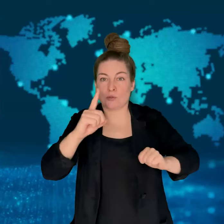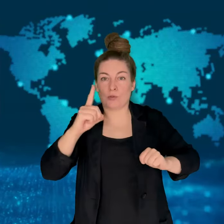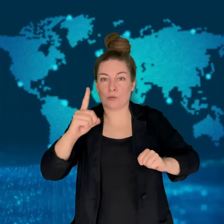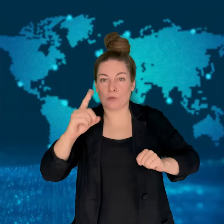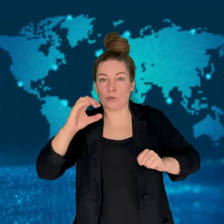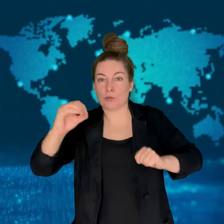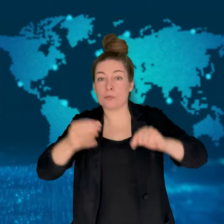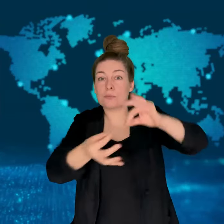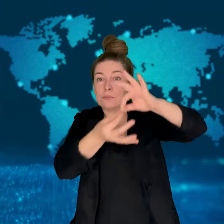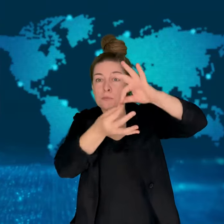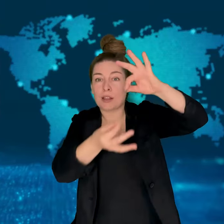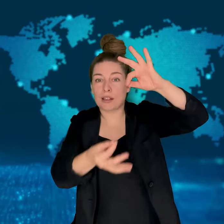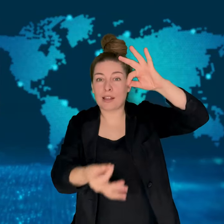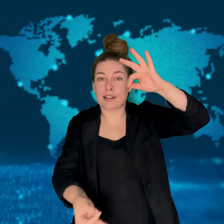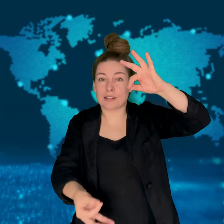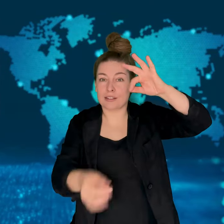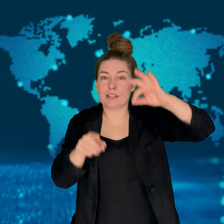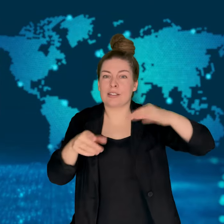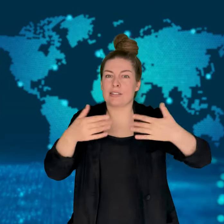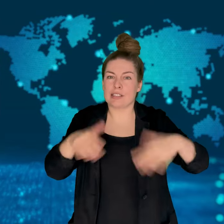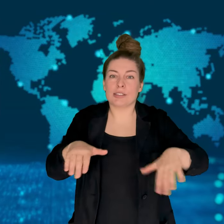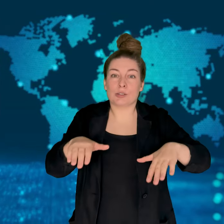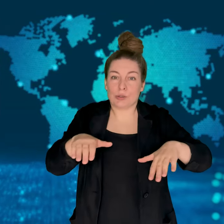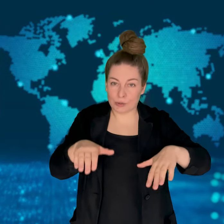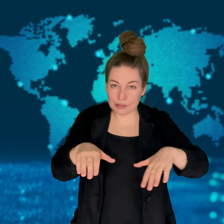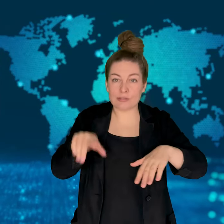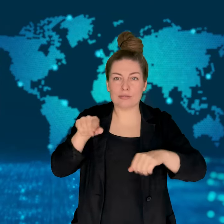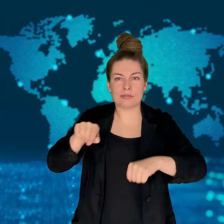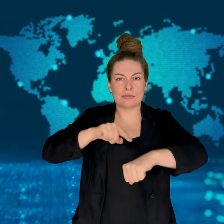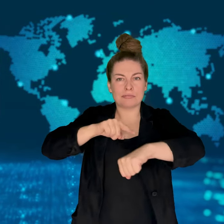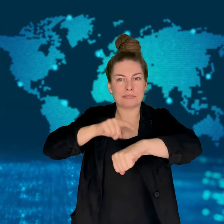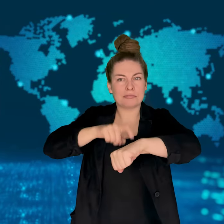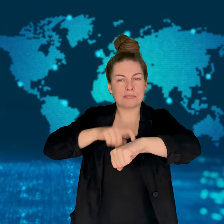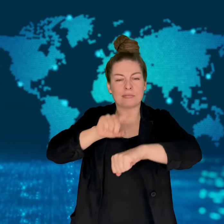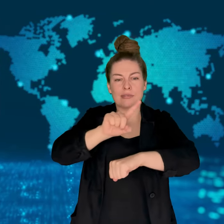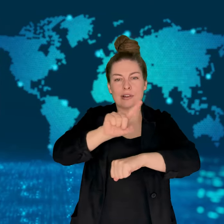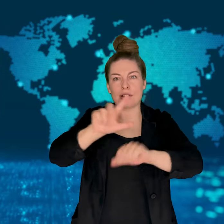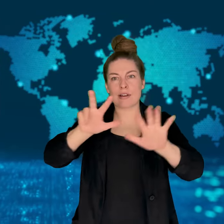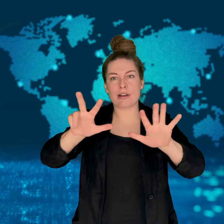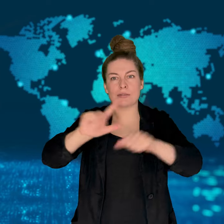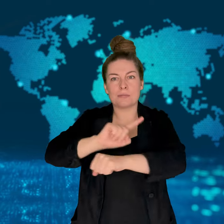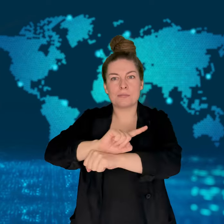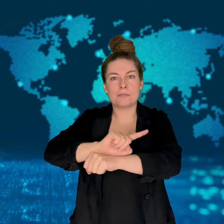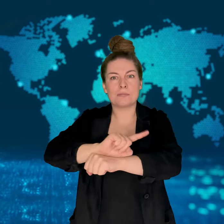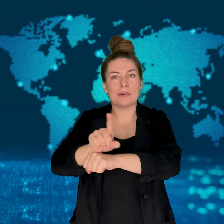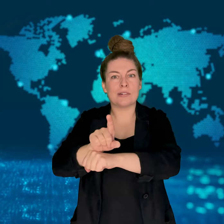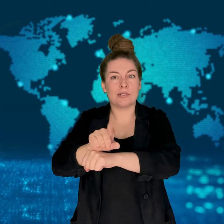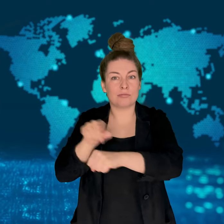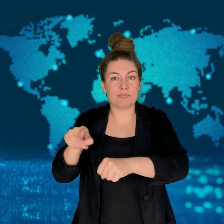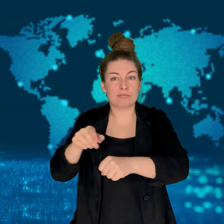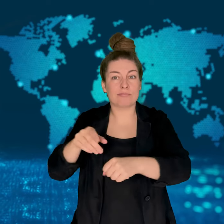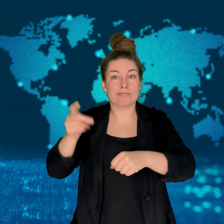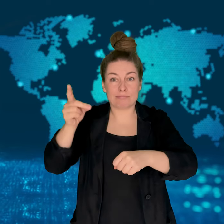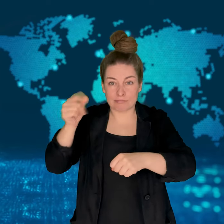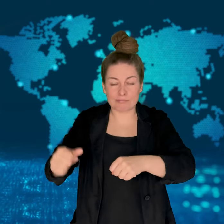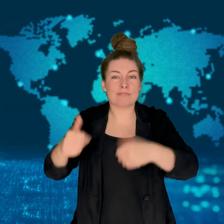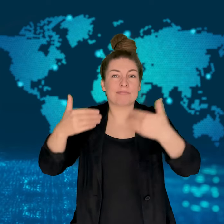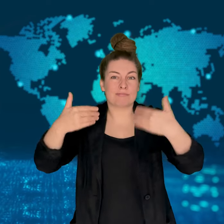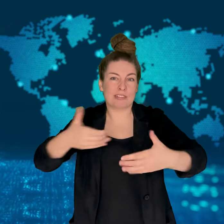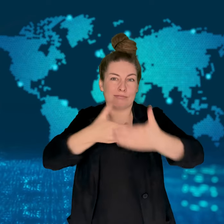in her effort, successfully climbing to the tower's second floor.